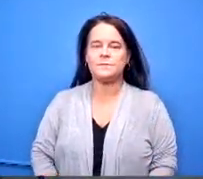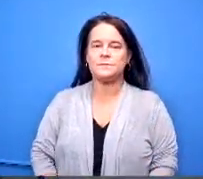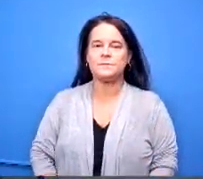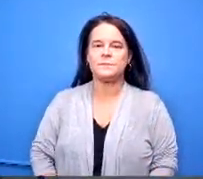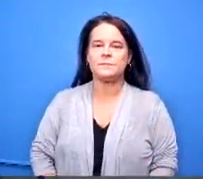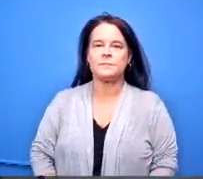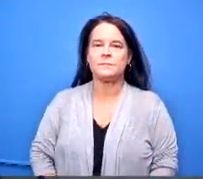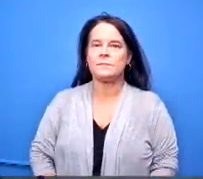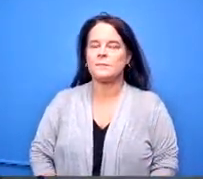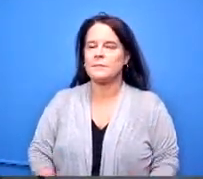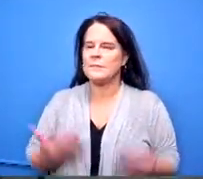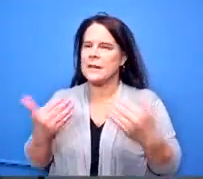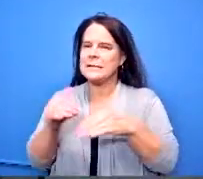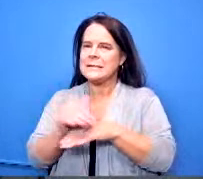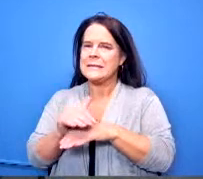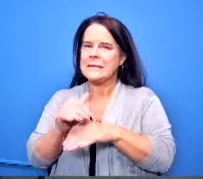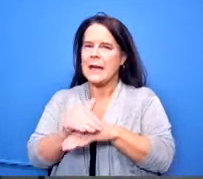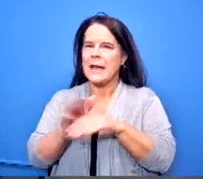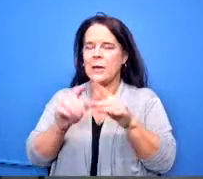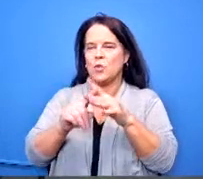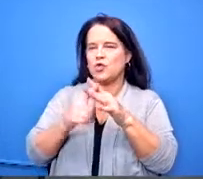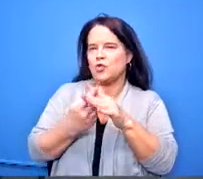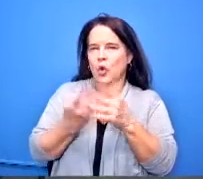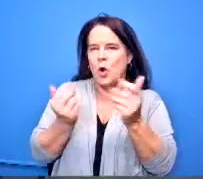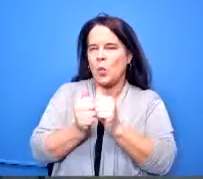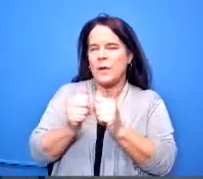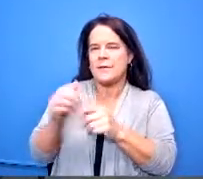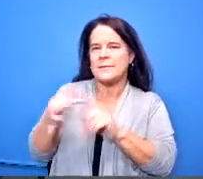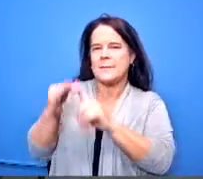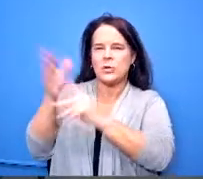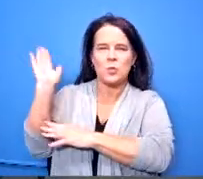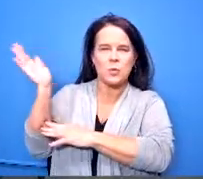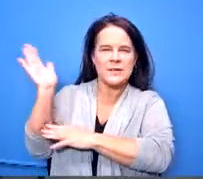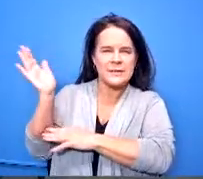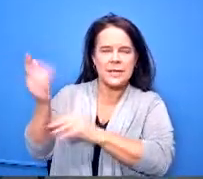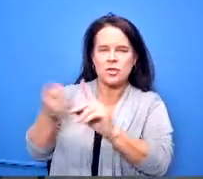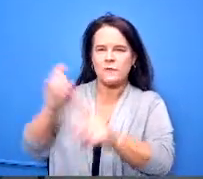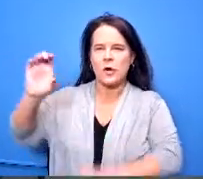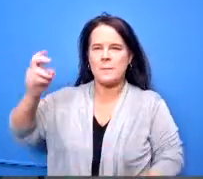tonight we'll start things off with a special presentation from chief dooley uh dr lolly would